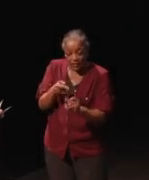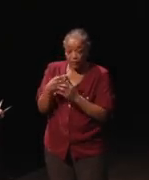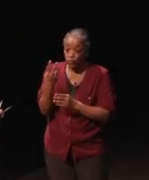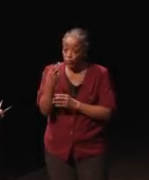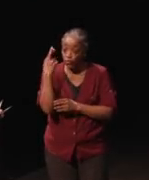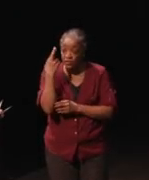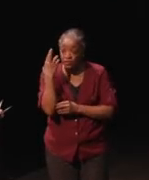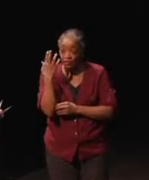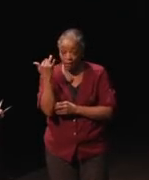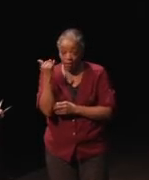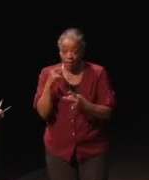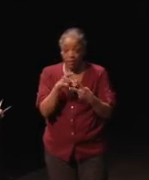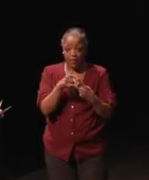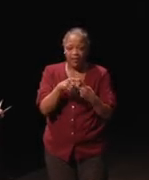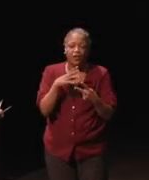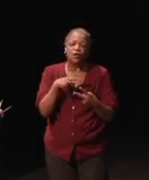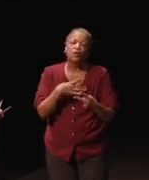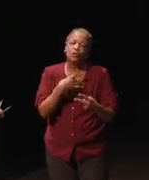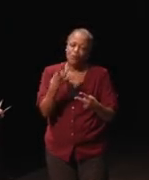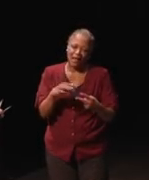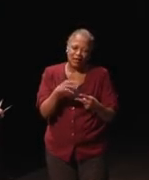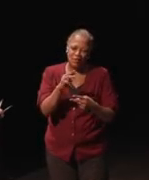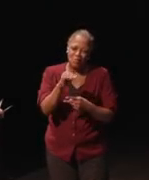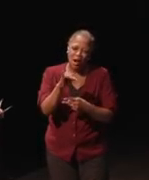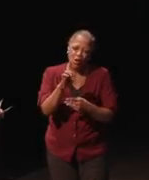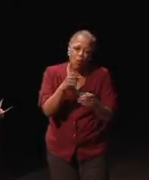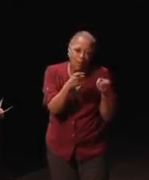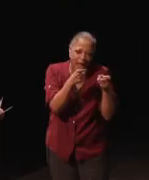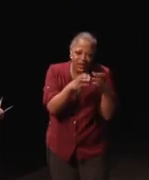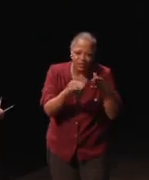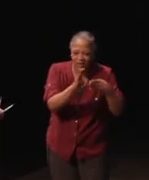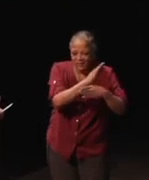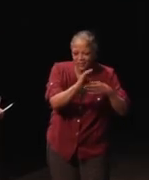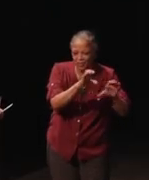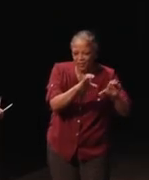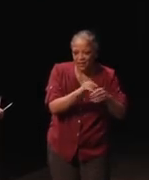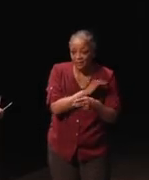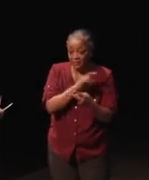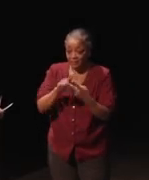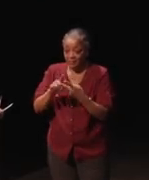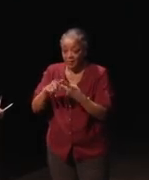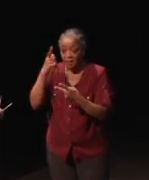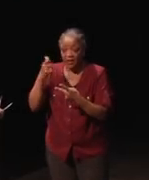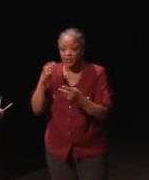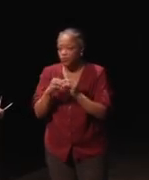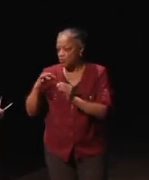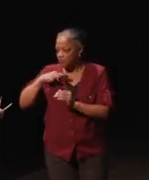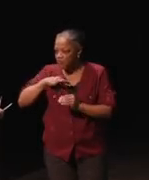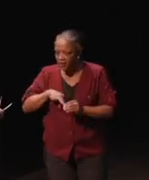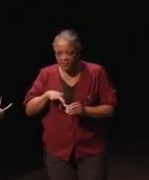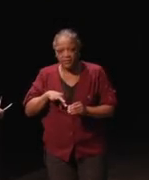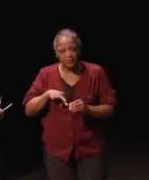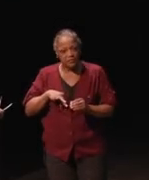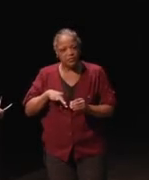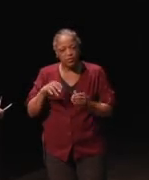First of all, because they don't like to micromanage what the industries are doing, and secondly because they feel that it's more beneficial to define